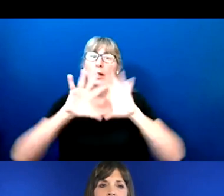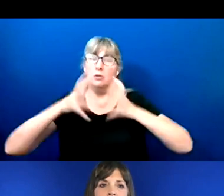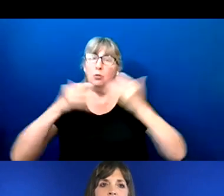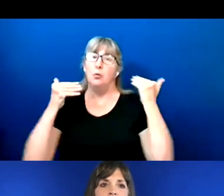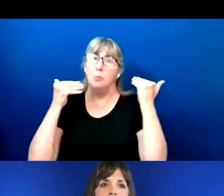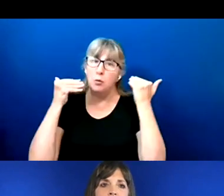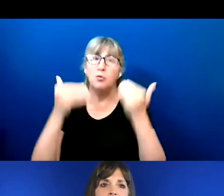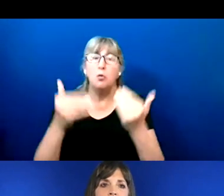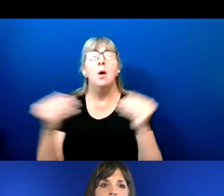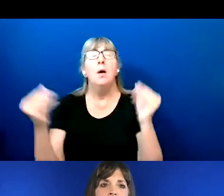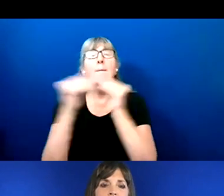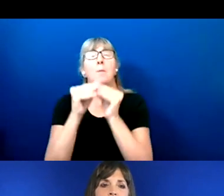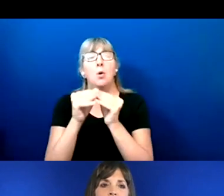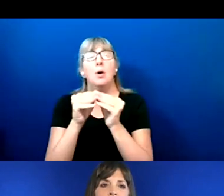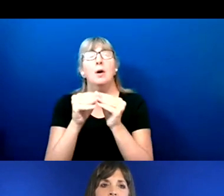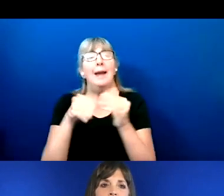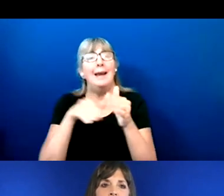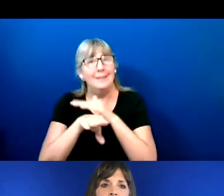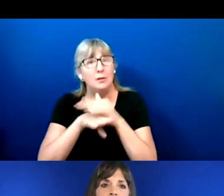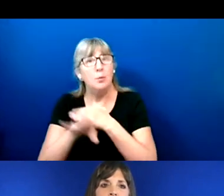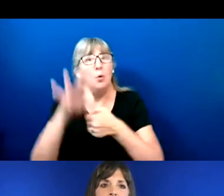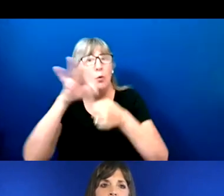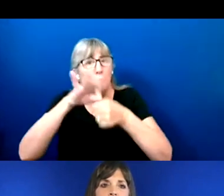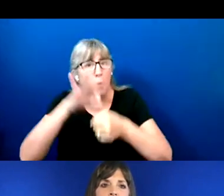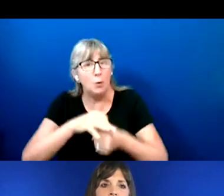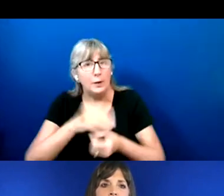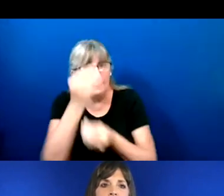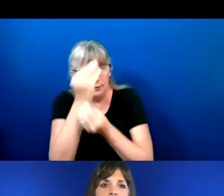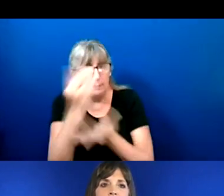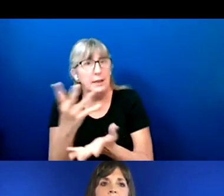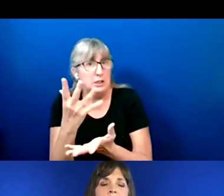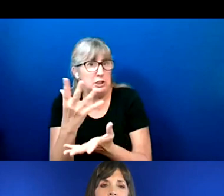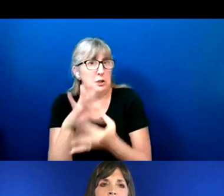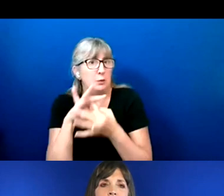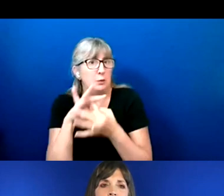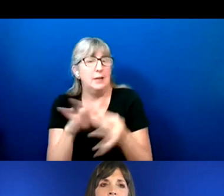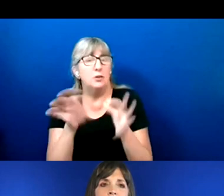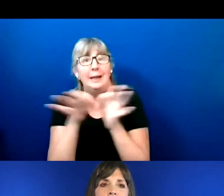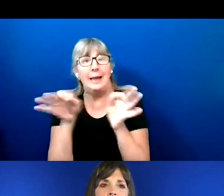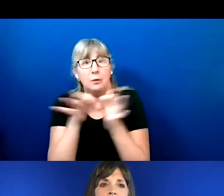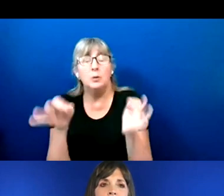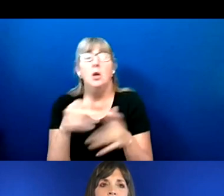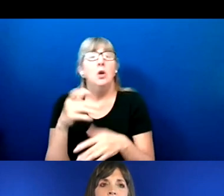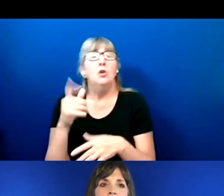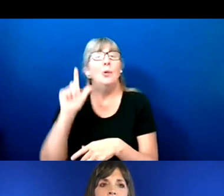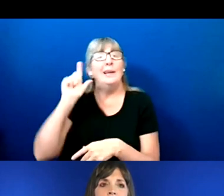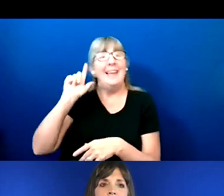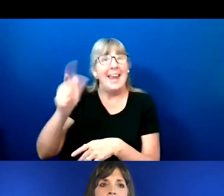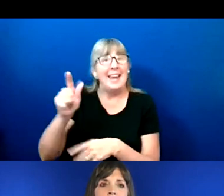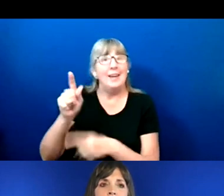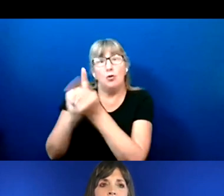voting material with respect to language. That means when it comes to translations, it's easier to translate.